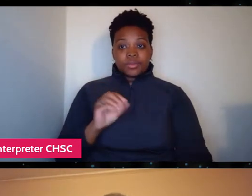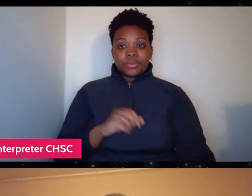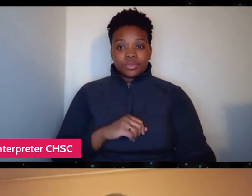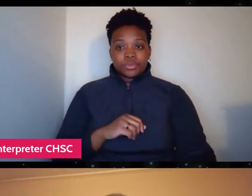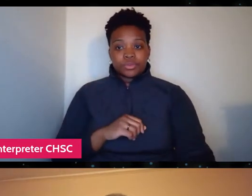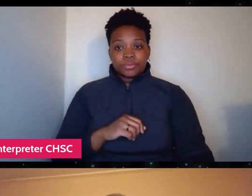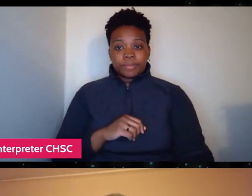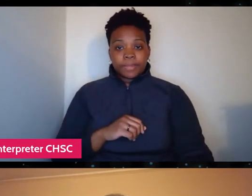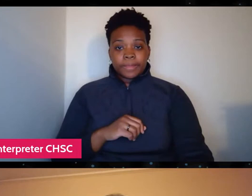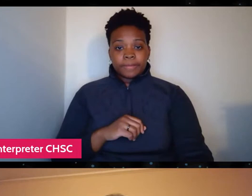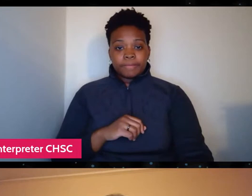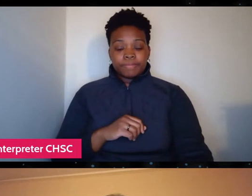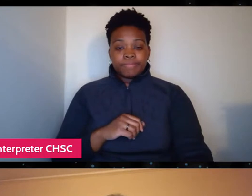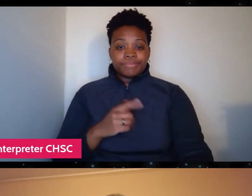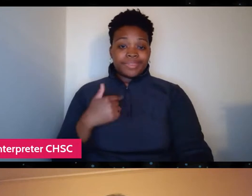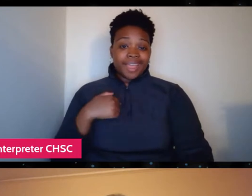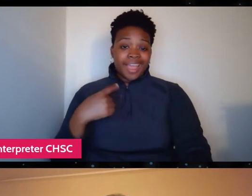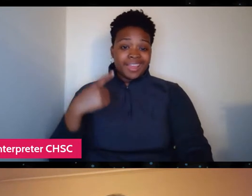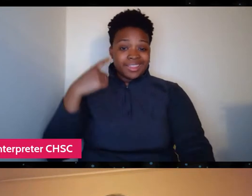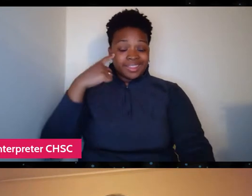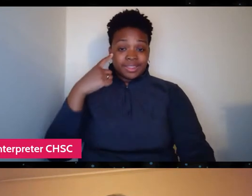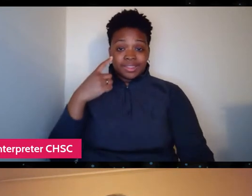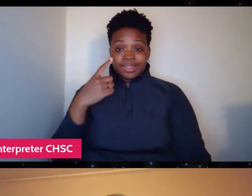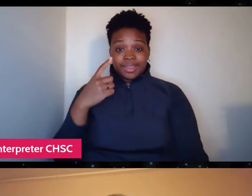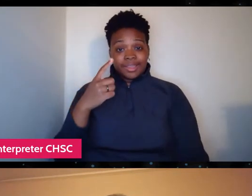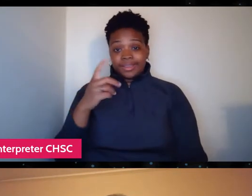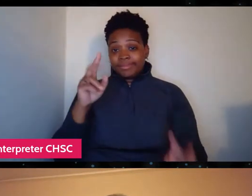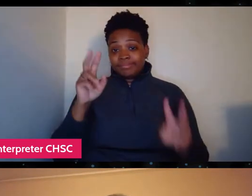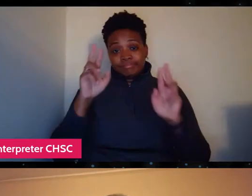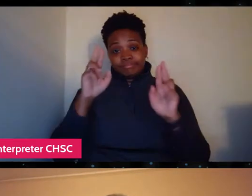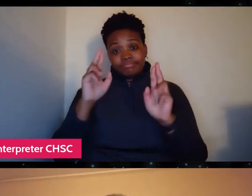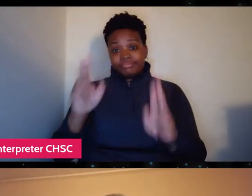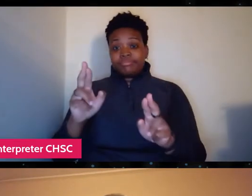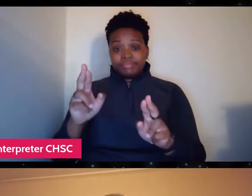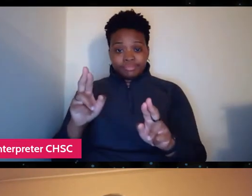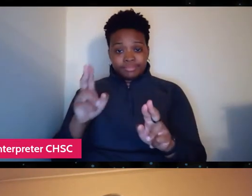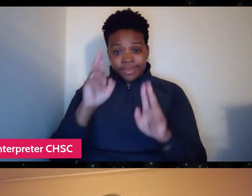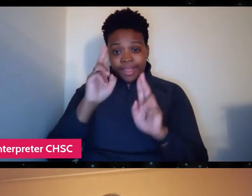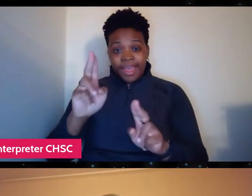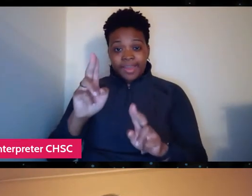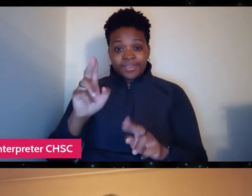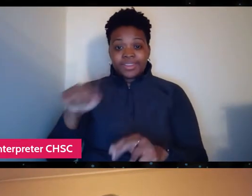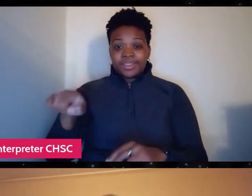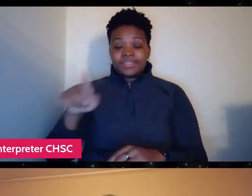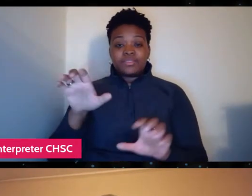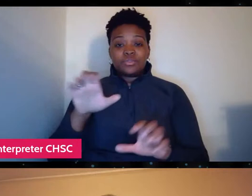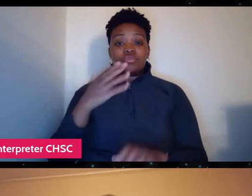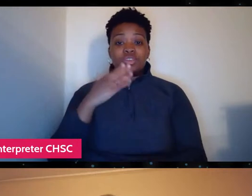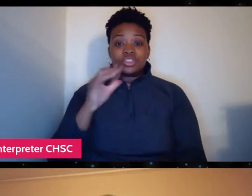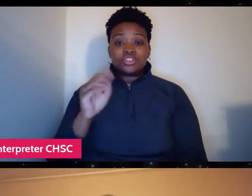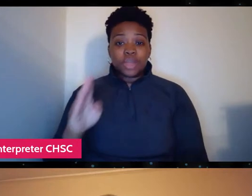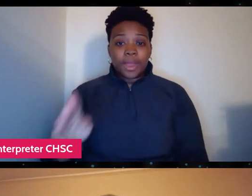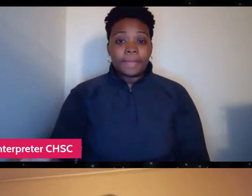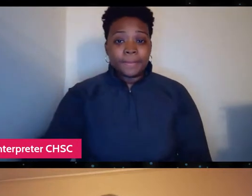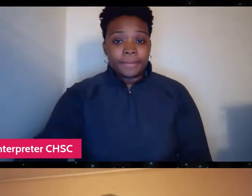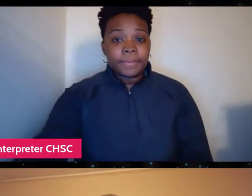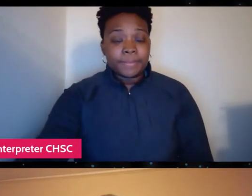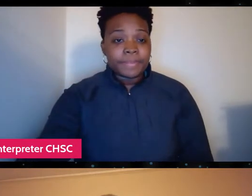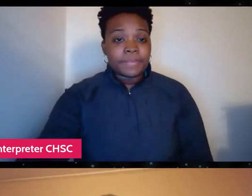You know, so I think, I think hats off to them, they're doing a really great job. Yeah, and thank you for the update,